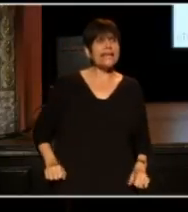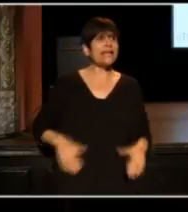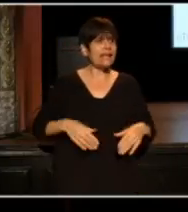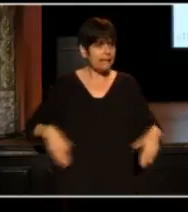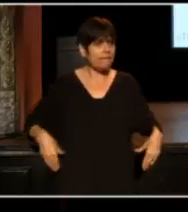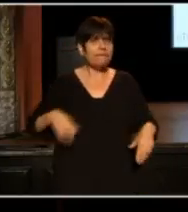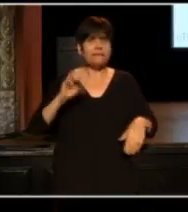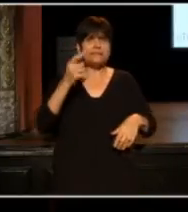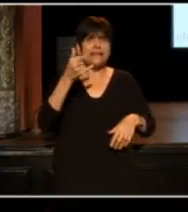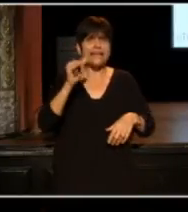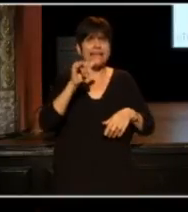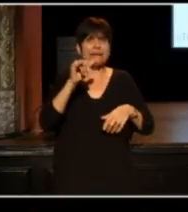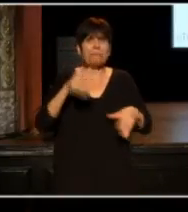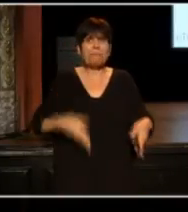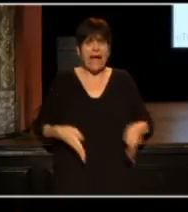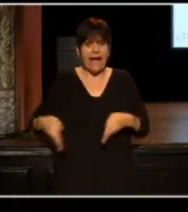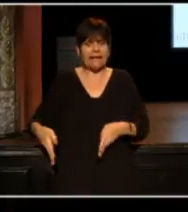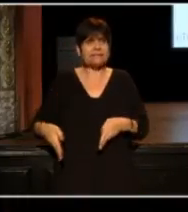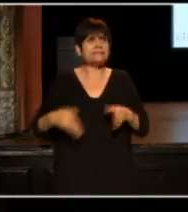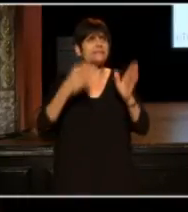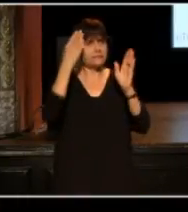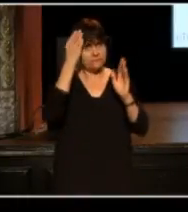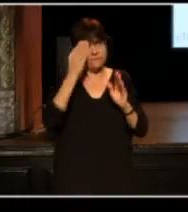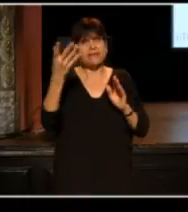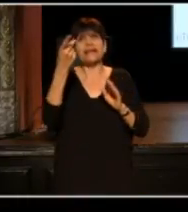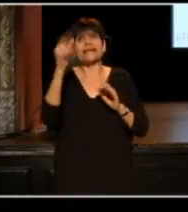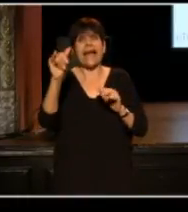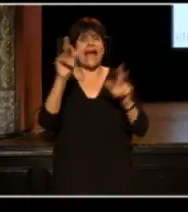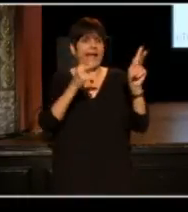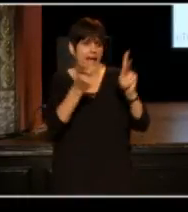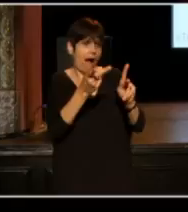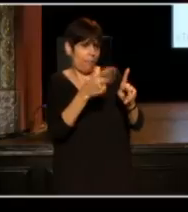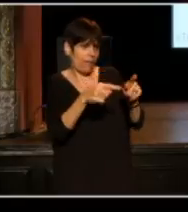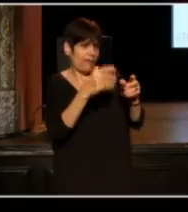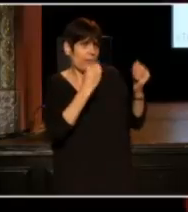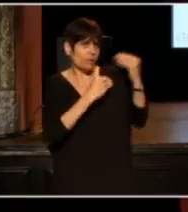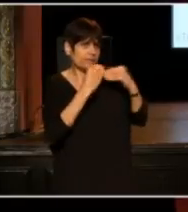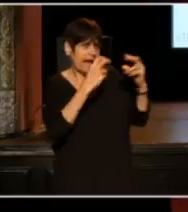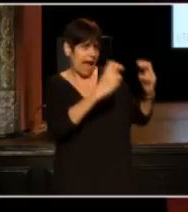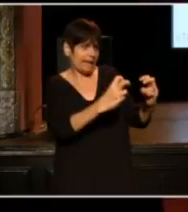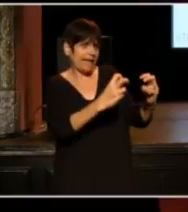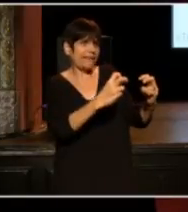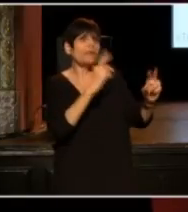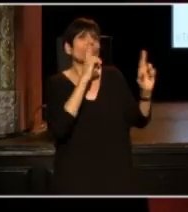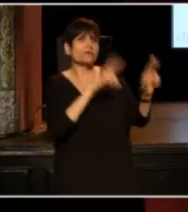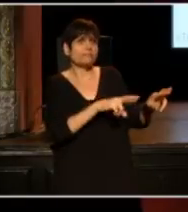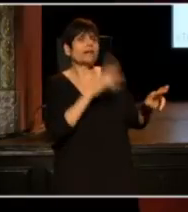And then, they made this known to a gay couple that was dining, and the response was beautiful.